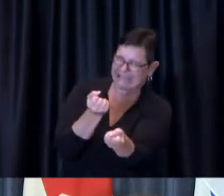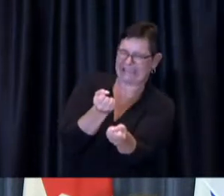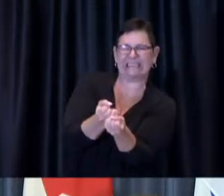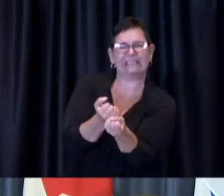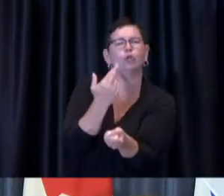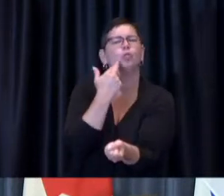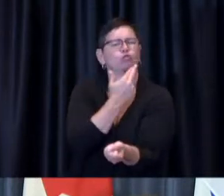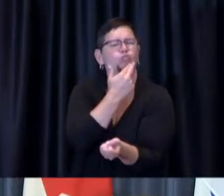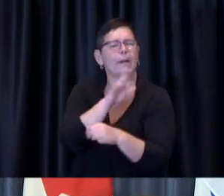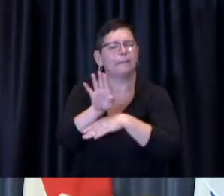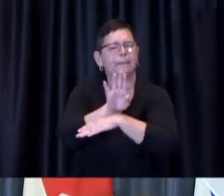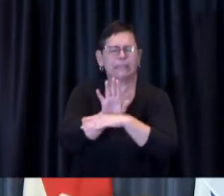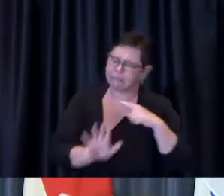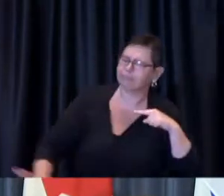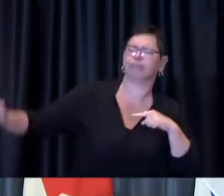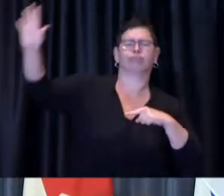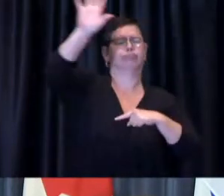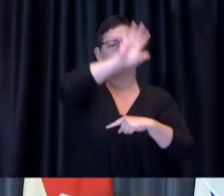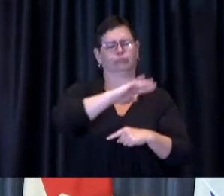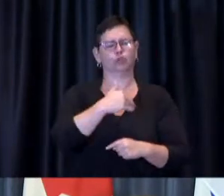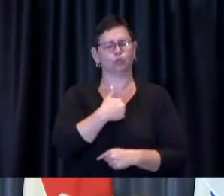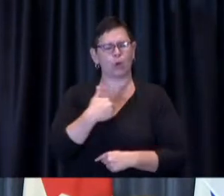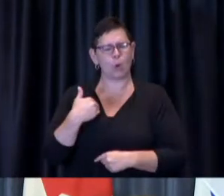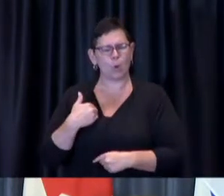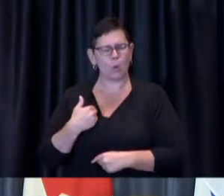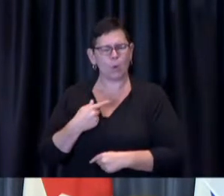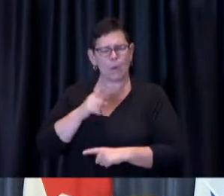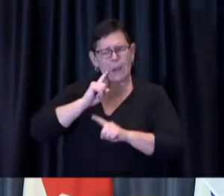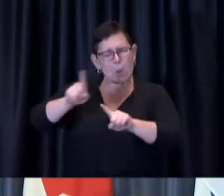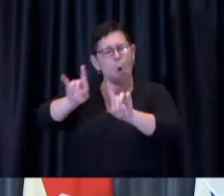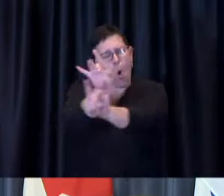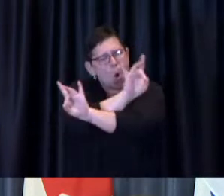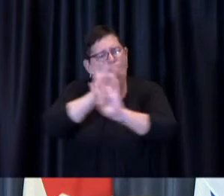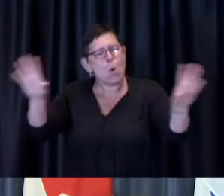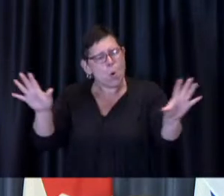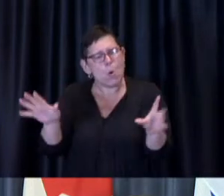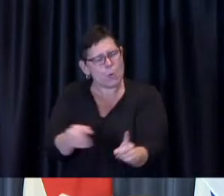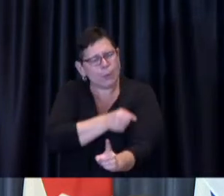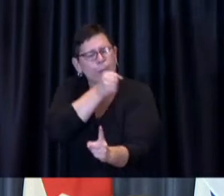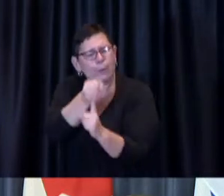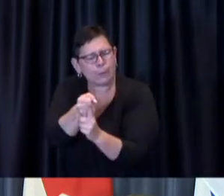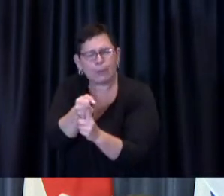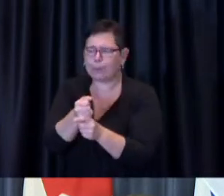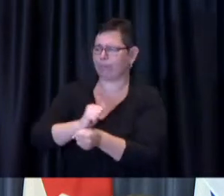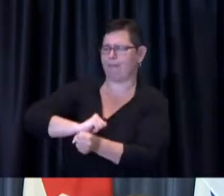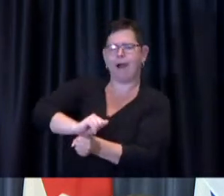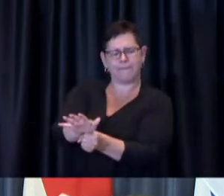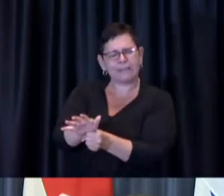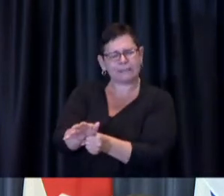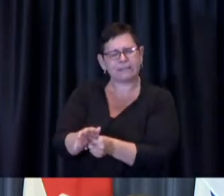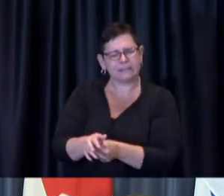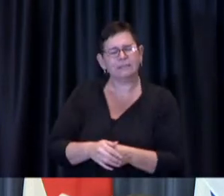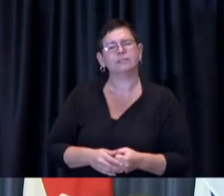after a period in which they have been very hard hit. So I hope people will take full advantage of the opportunity to register for this program.